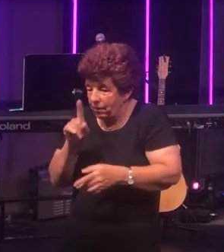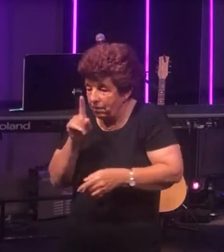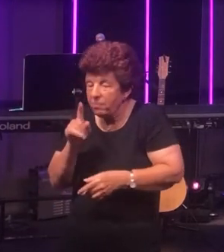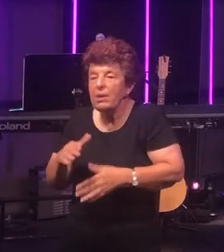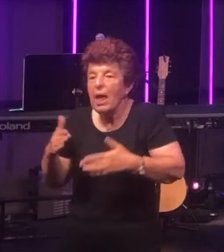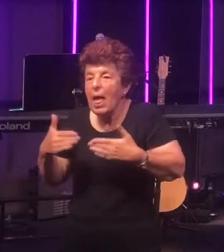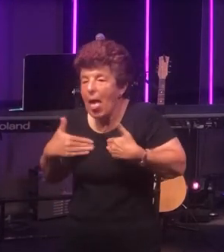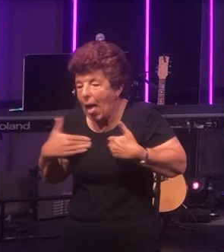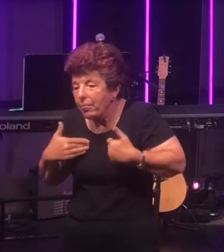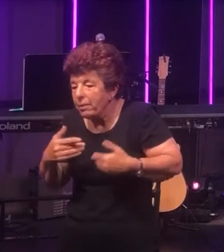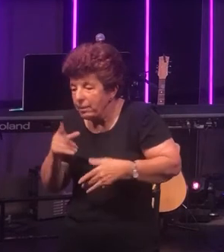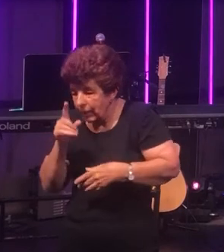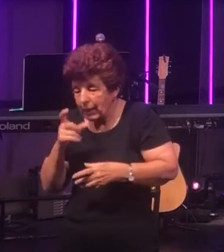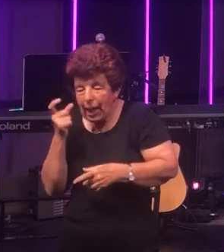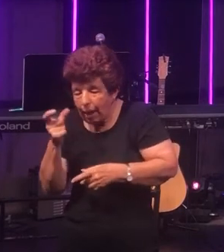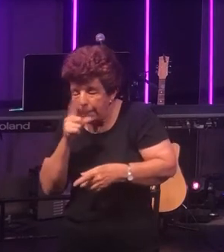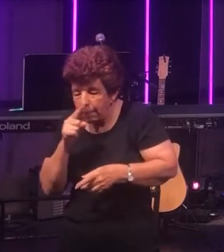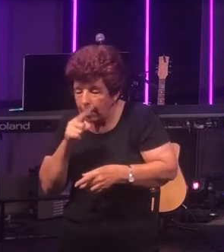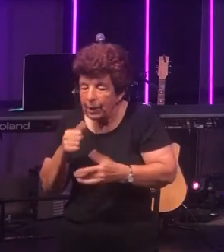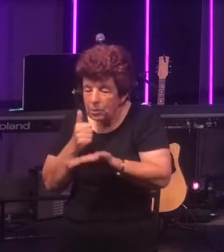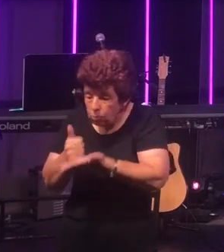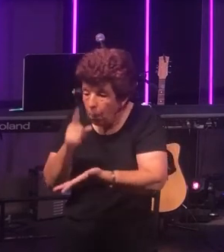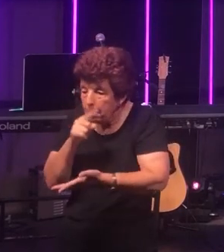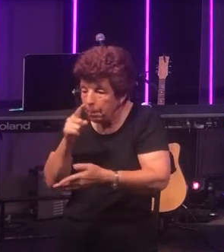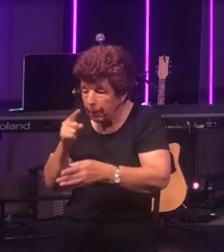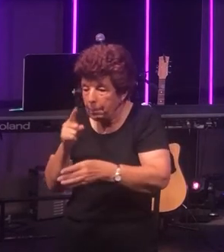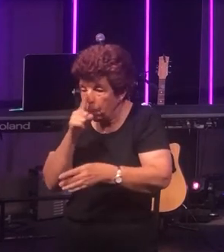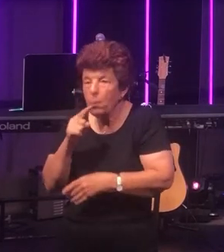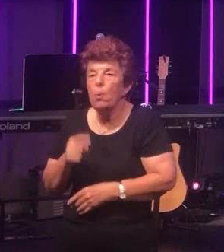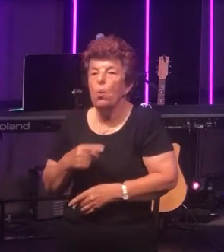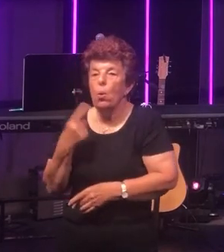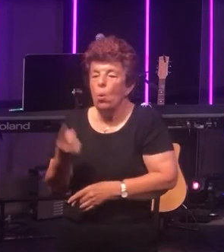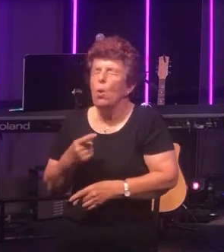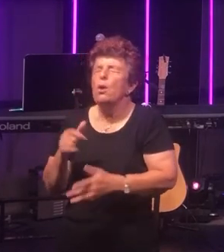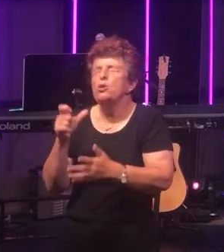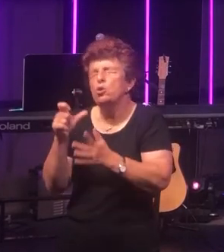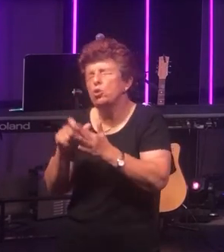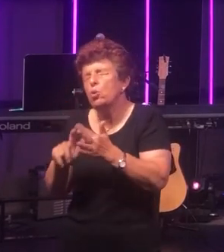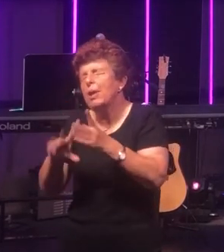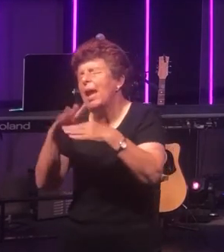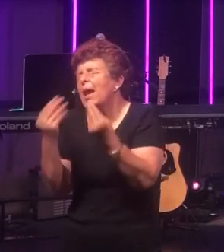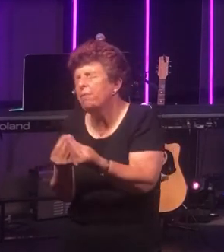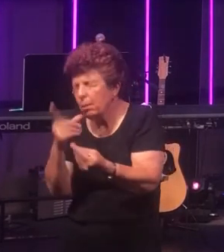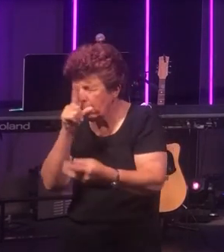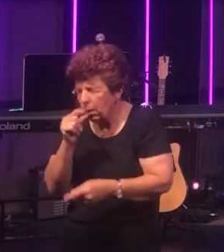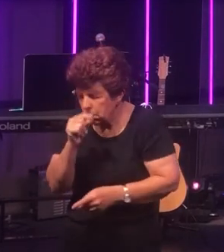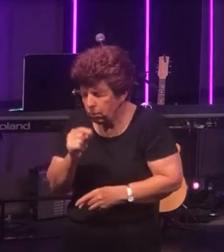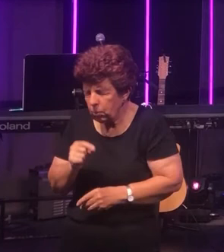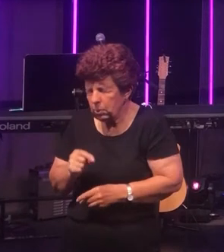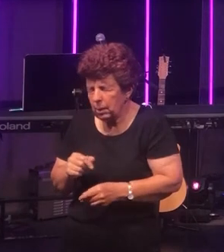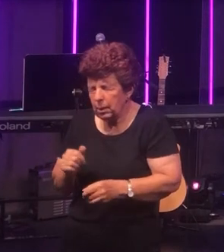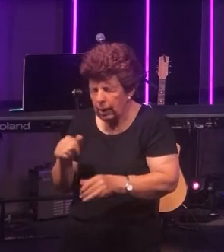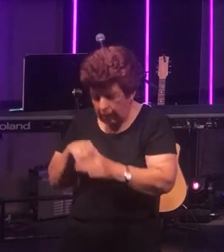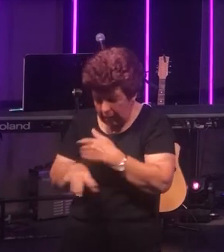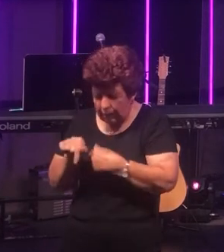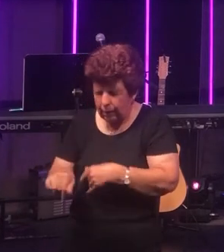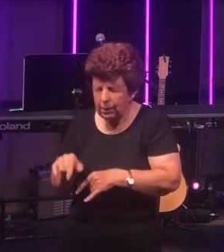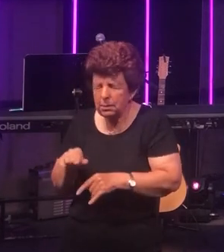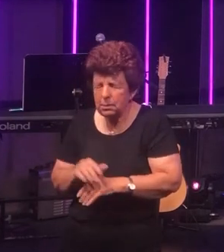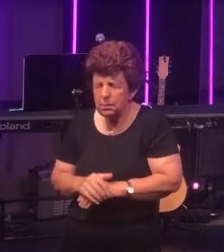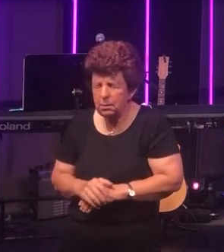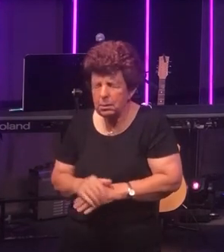and the support workers who are doing all that they possibly can in this situation.